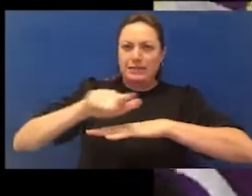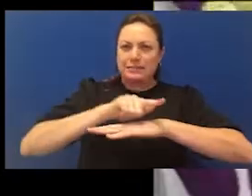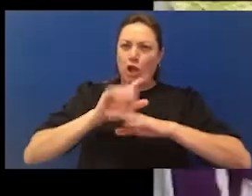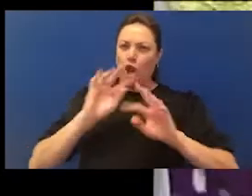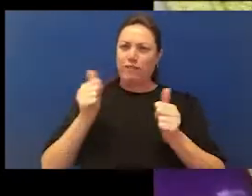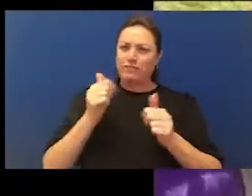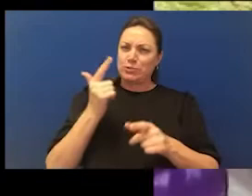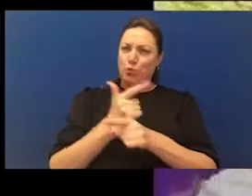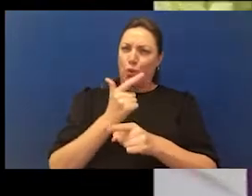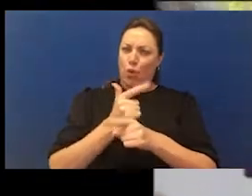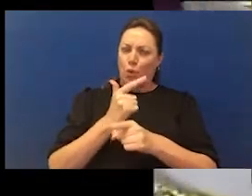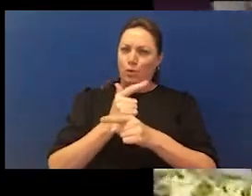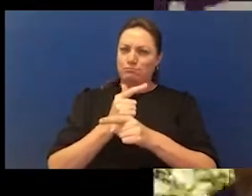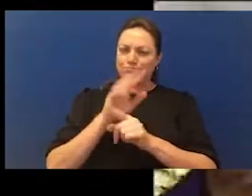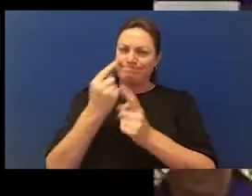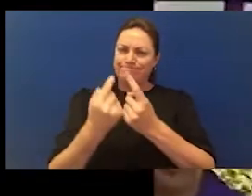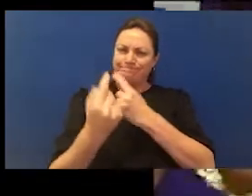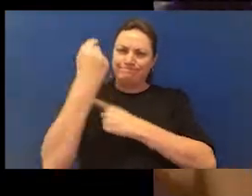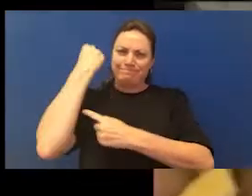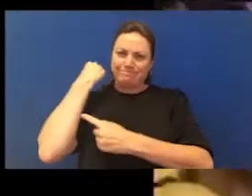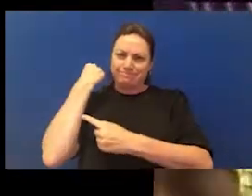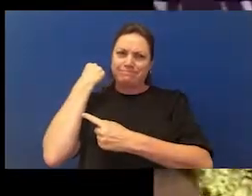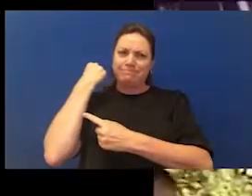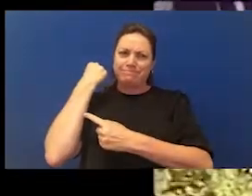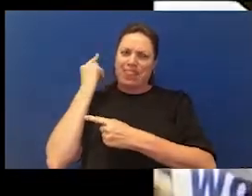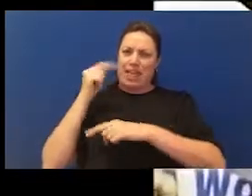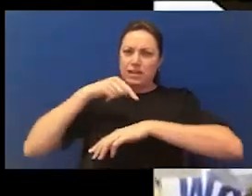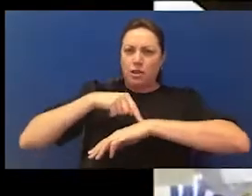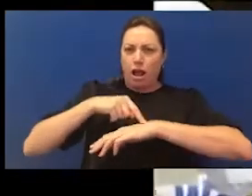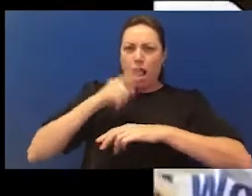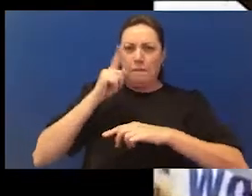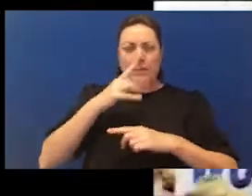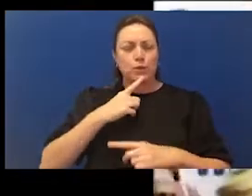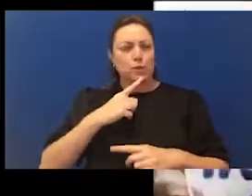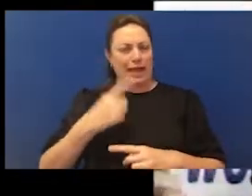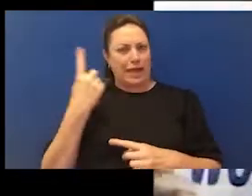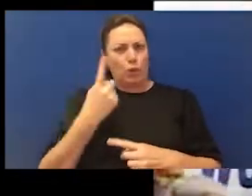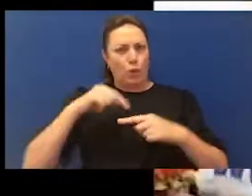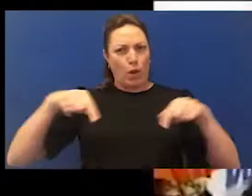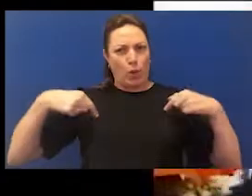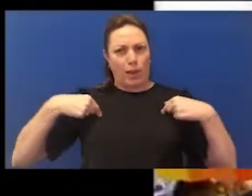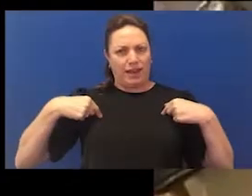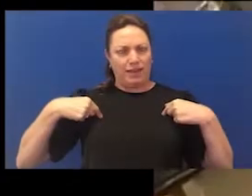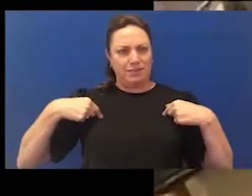Australians, were really saying, who are we, as a nation? Are we coming up to the year 2000? That's not far away. How